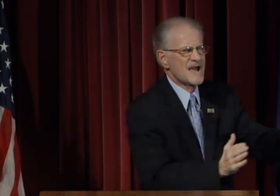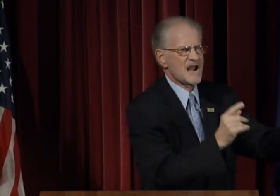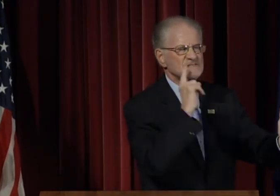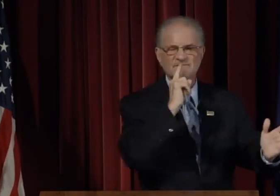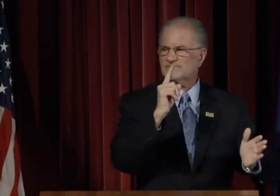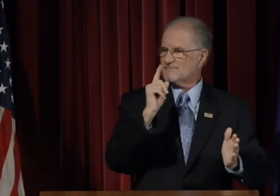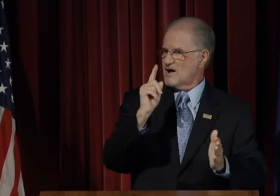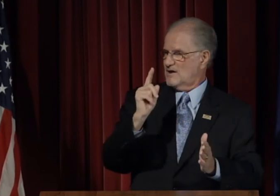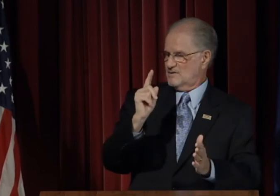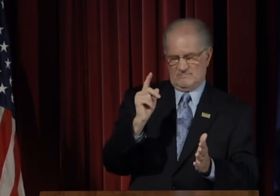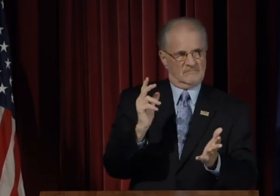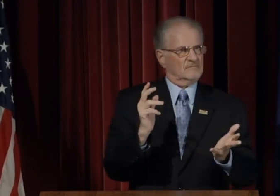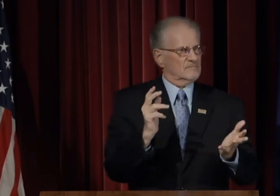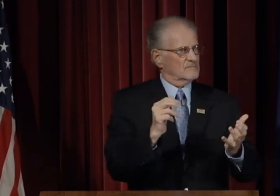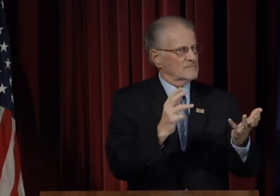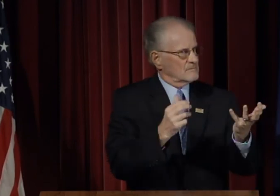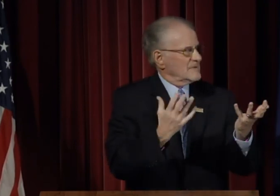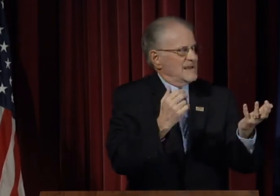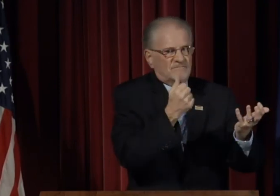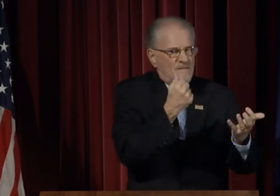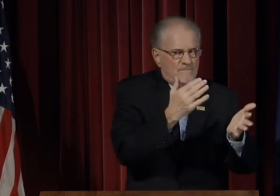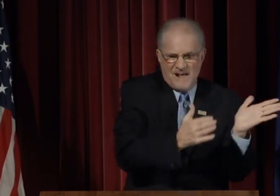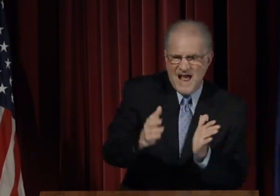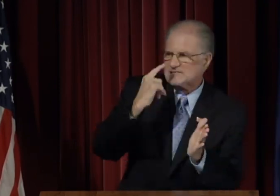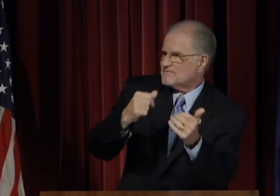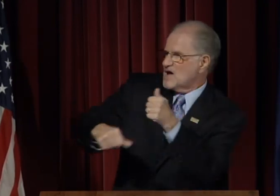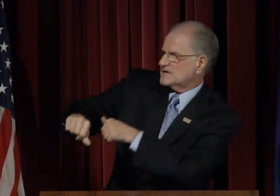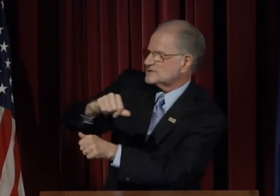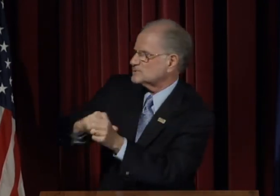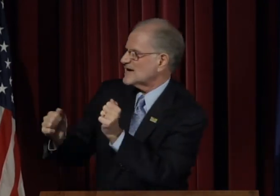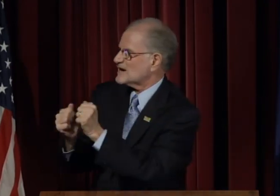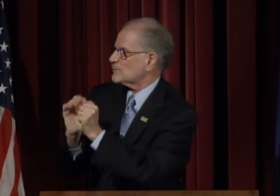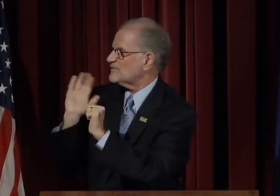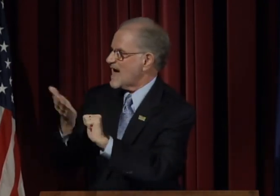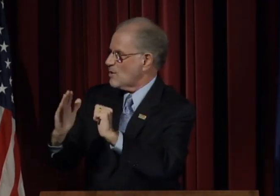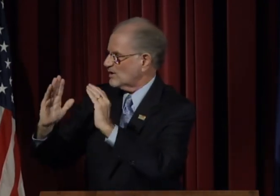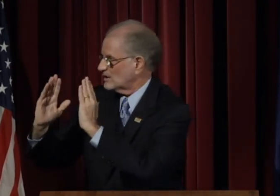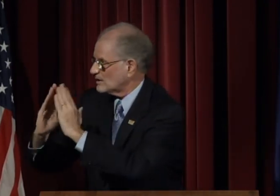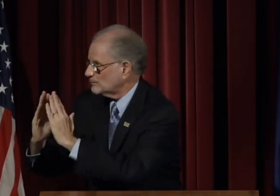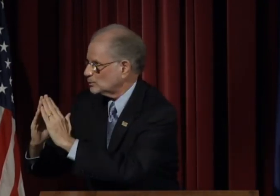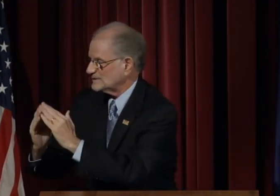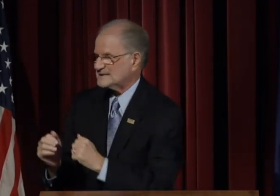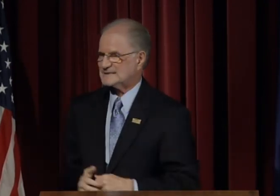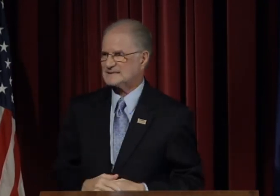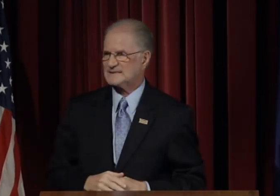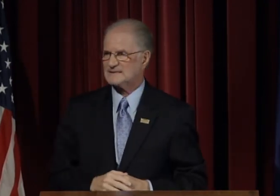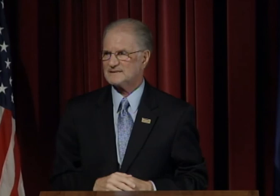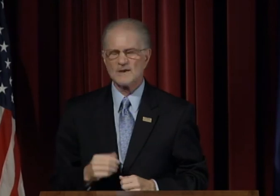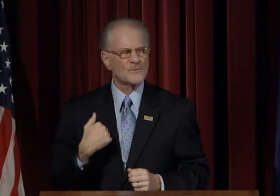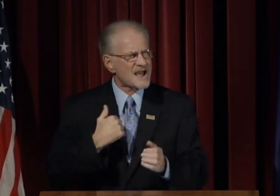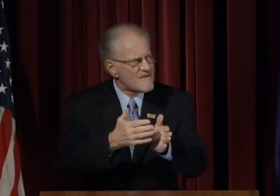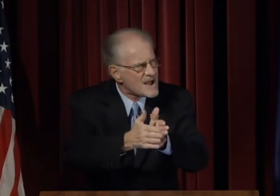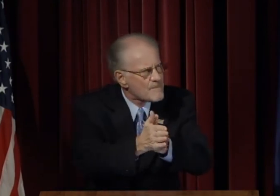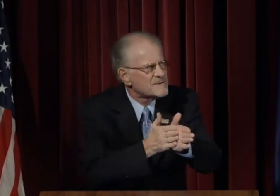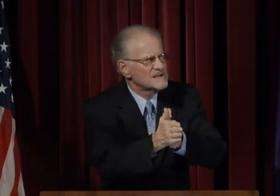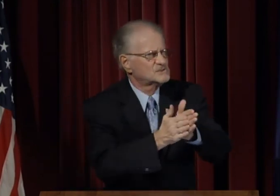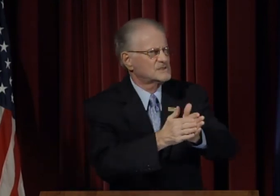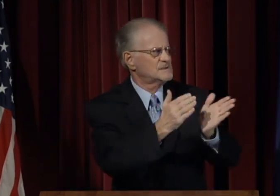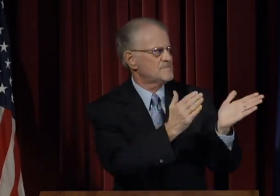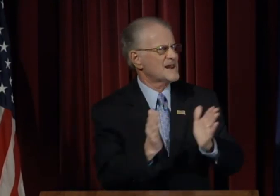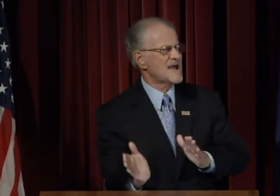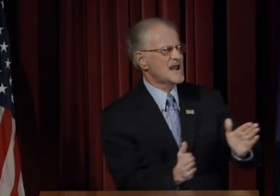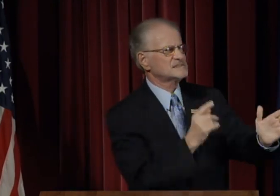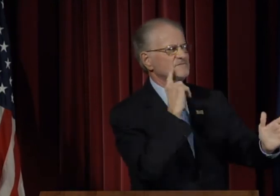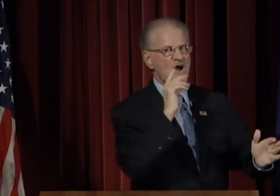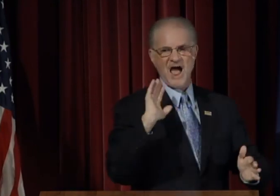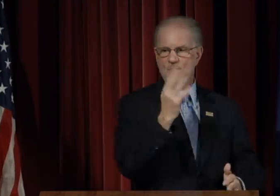We have ambitious plans associated with our community.